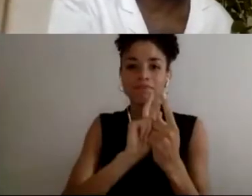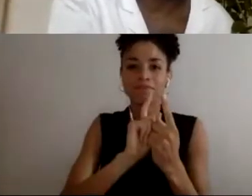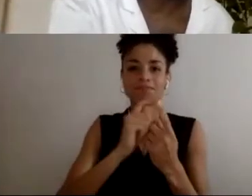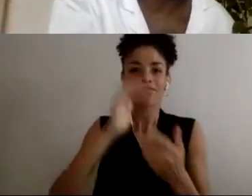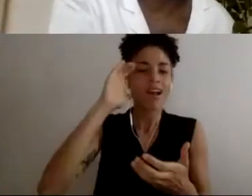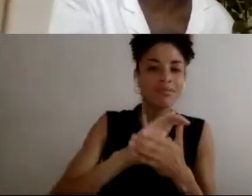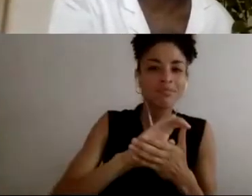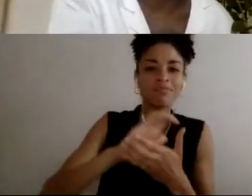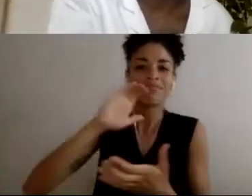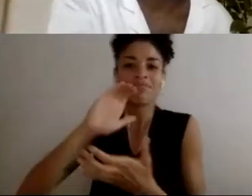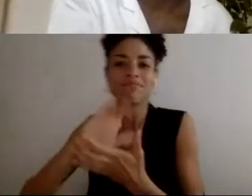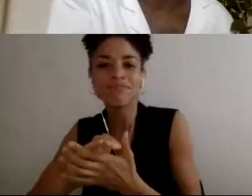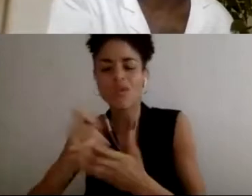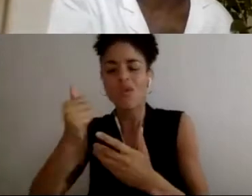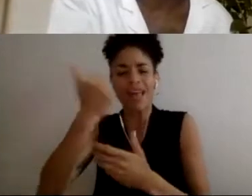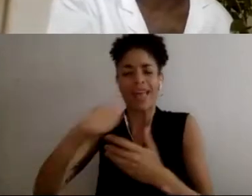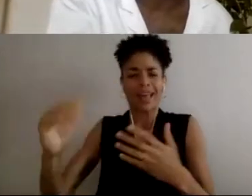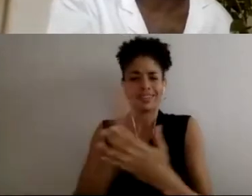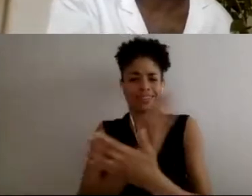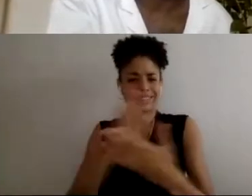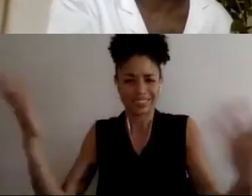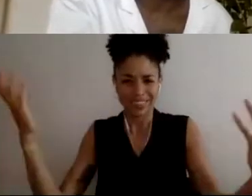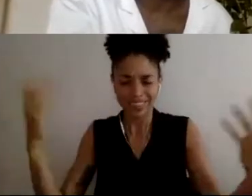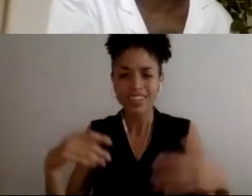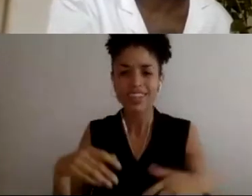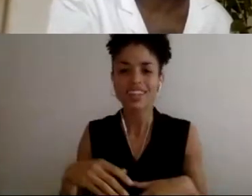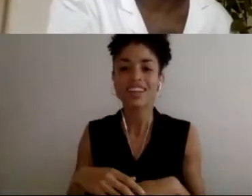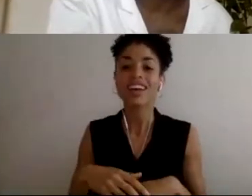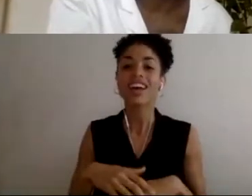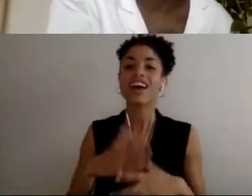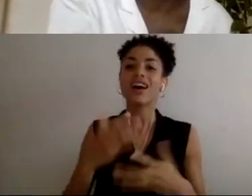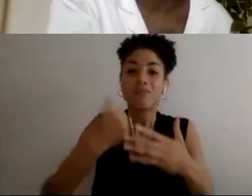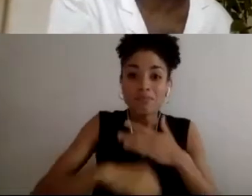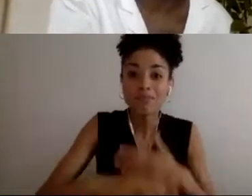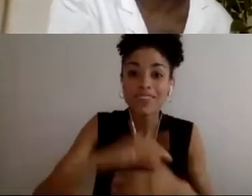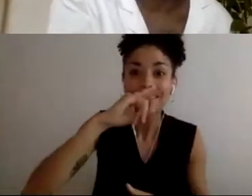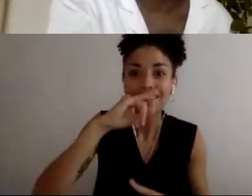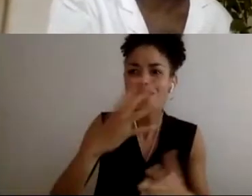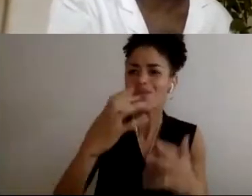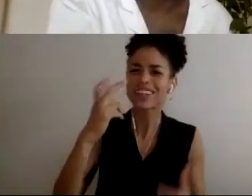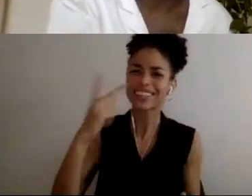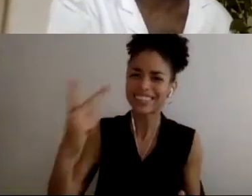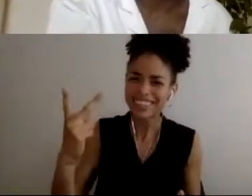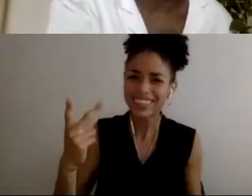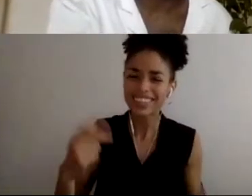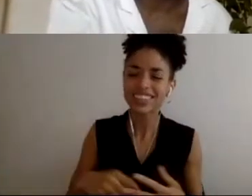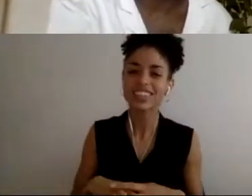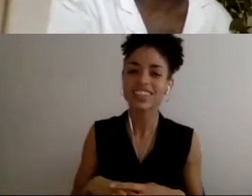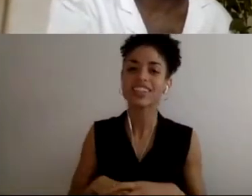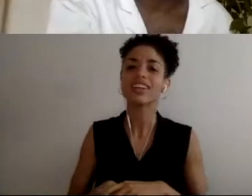wife and kids, and they just really want that, but it's so hard with